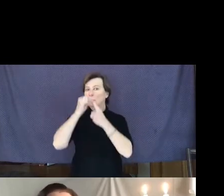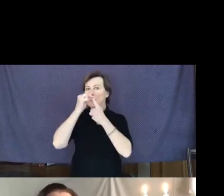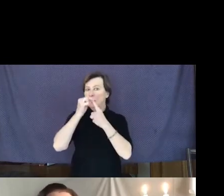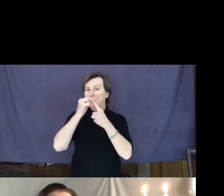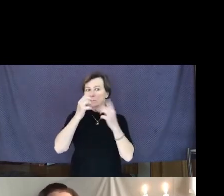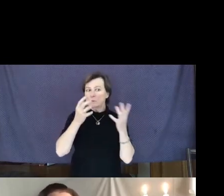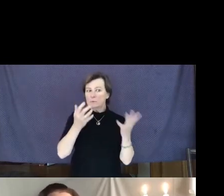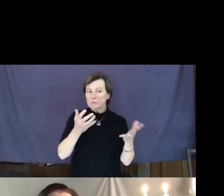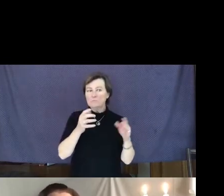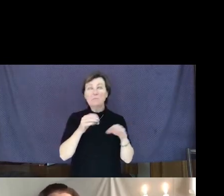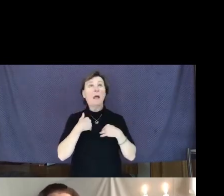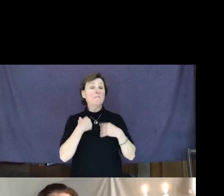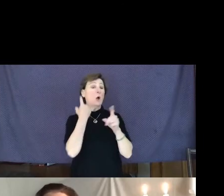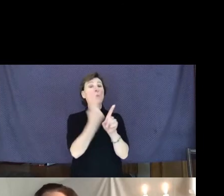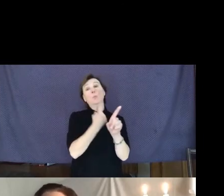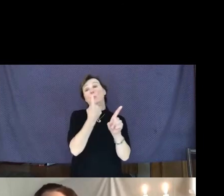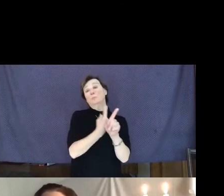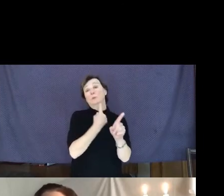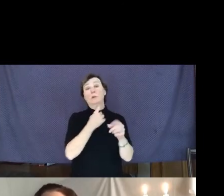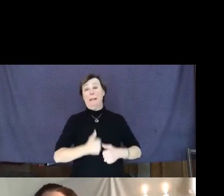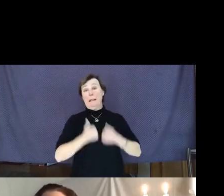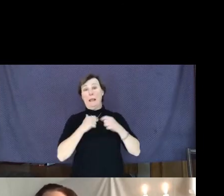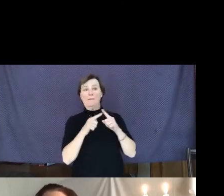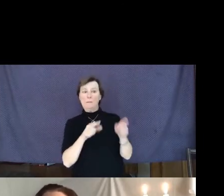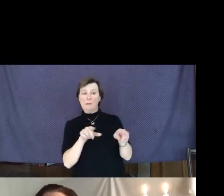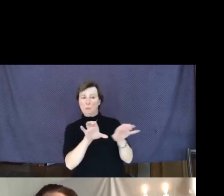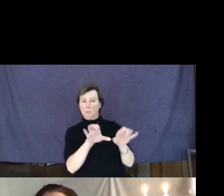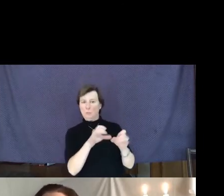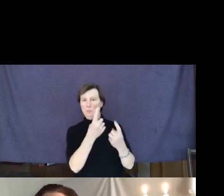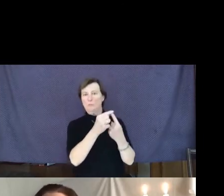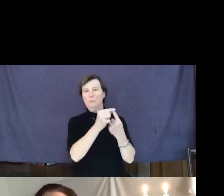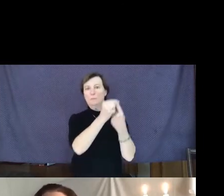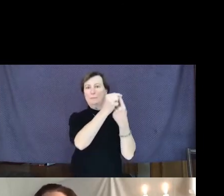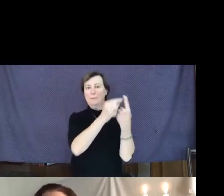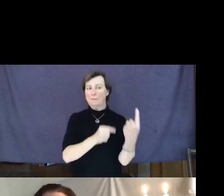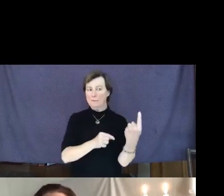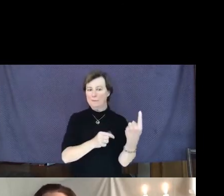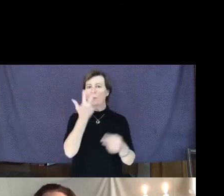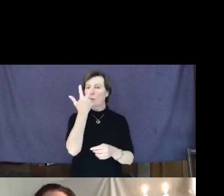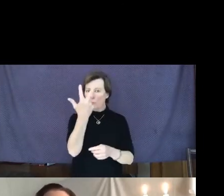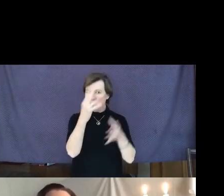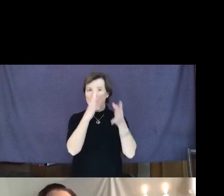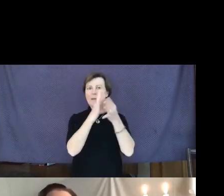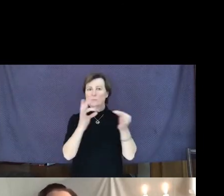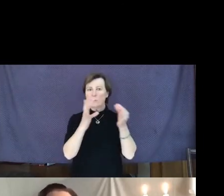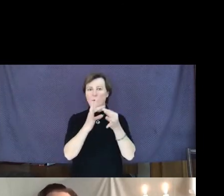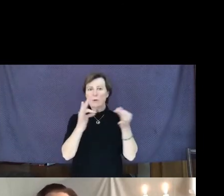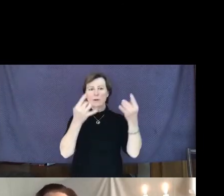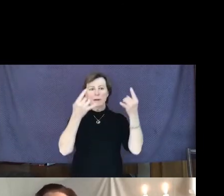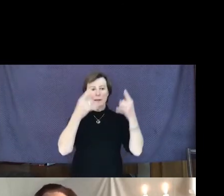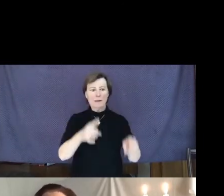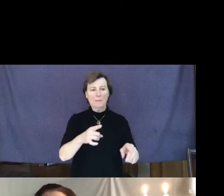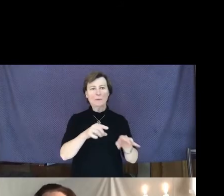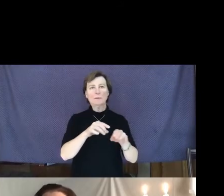ordinary lives. Three of the stories occurred before mass media was around,